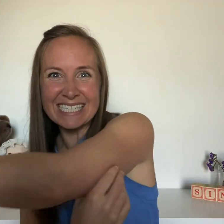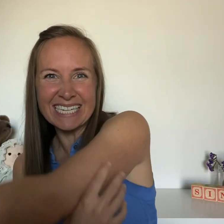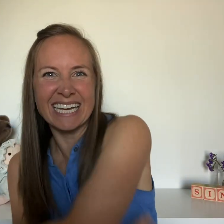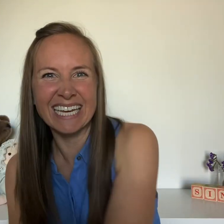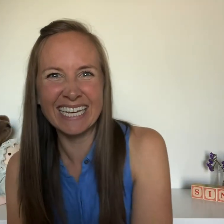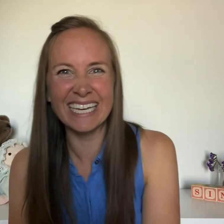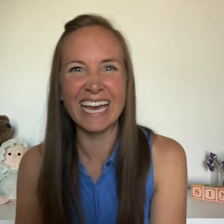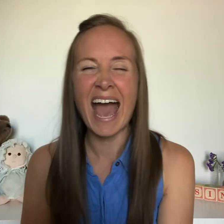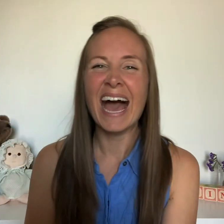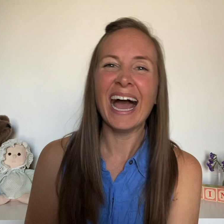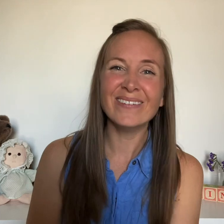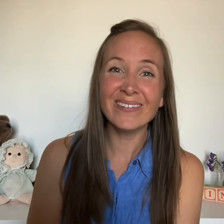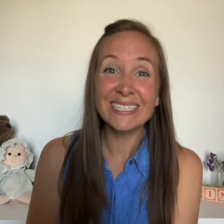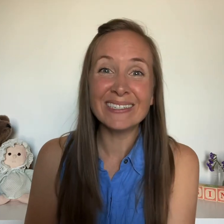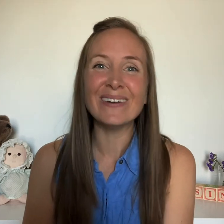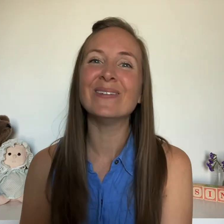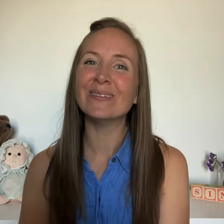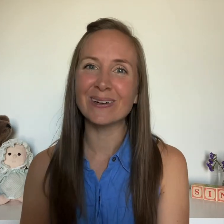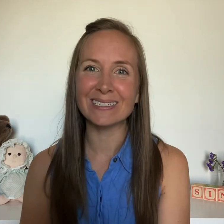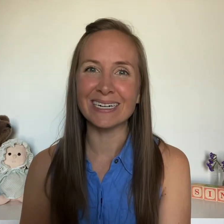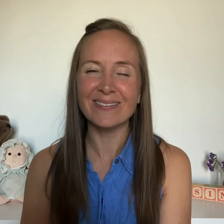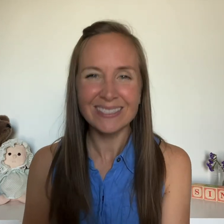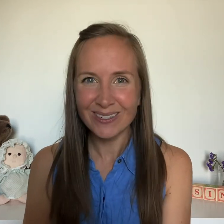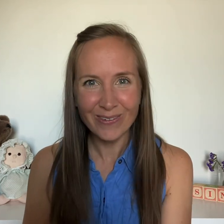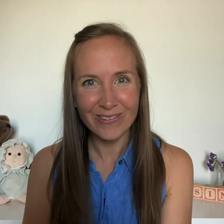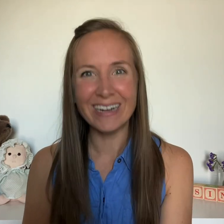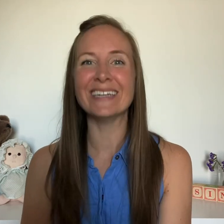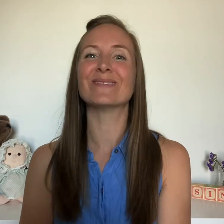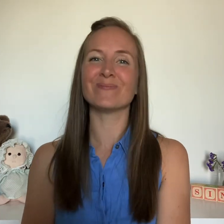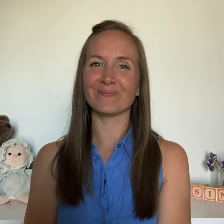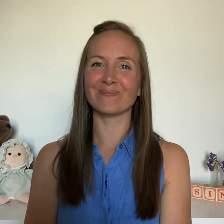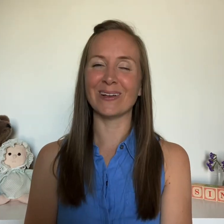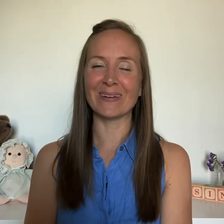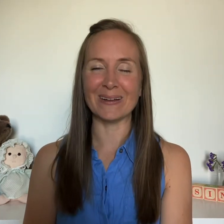How about we do that one more time? It's so fun! Okay.